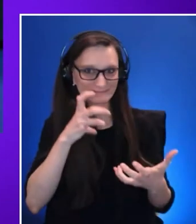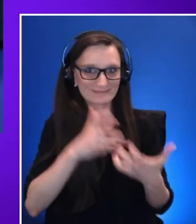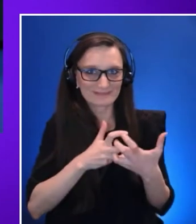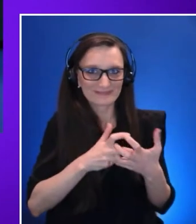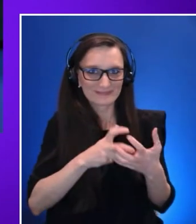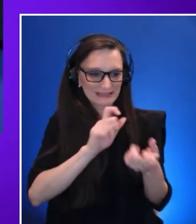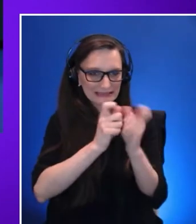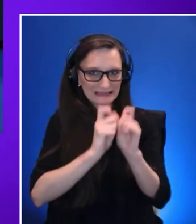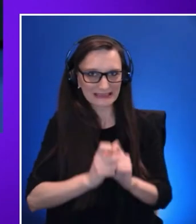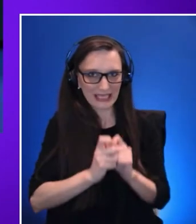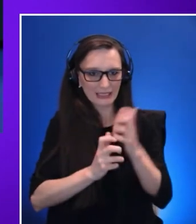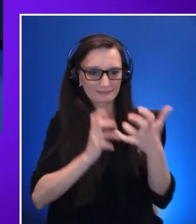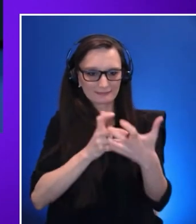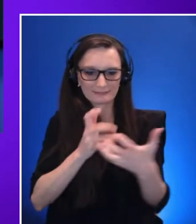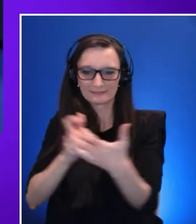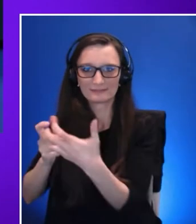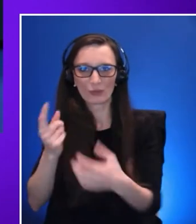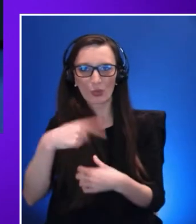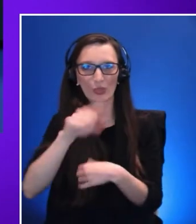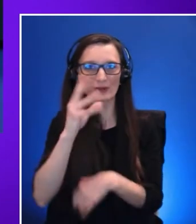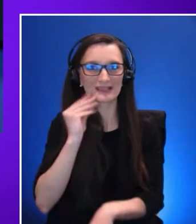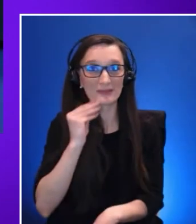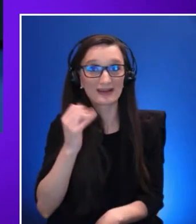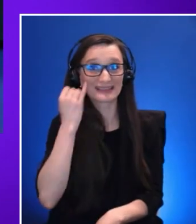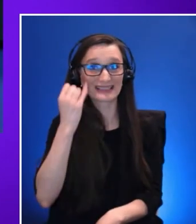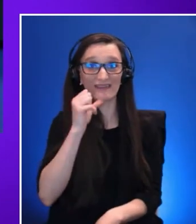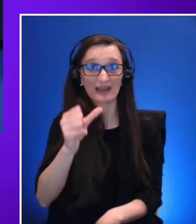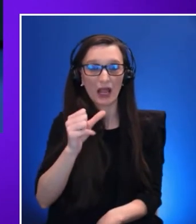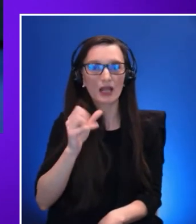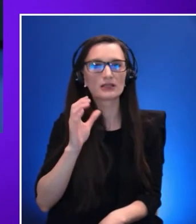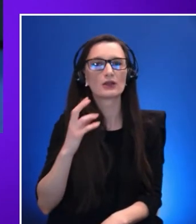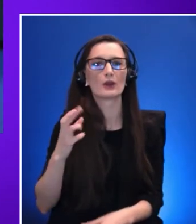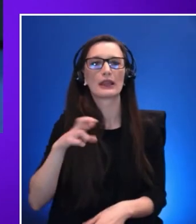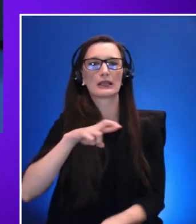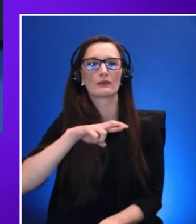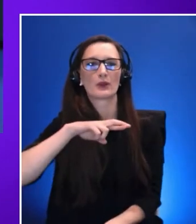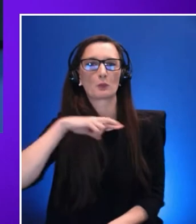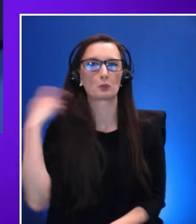and falling short for achieving the collective benefits of digital inclusion.